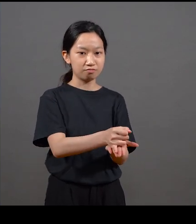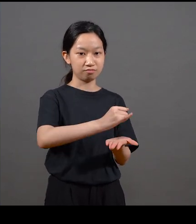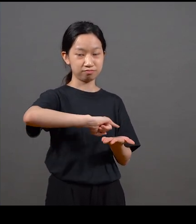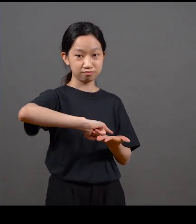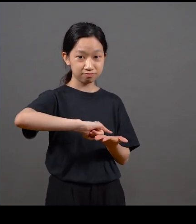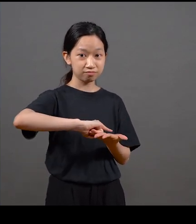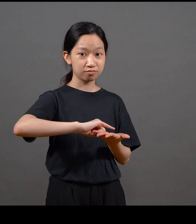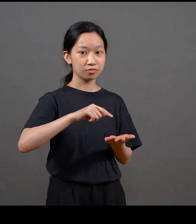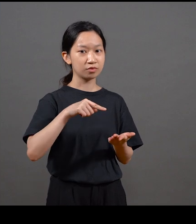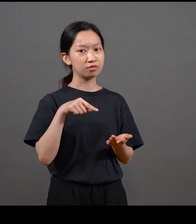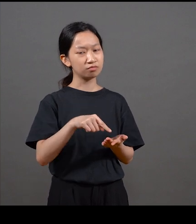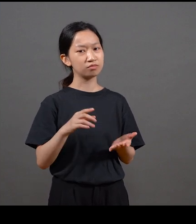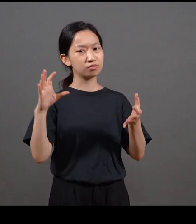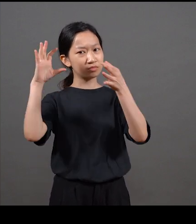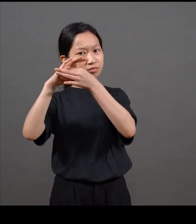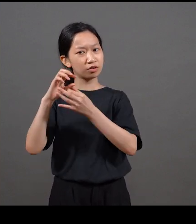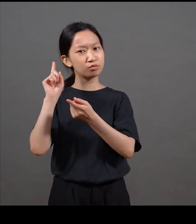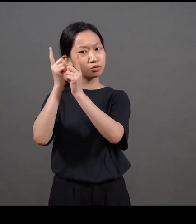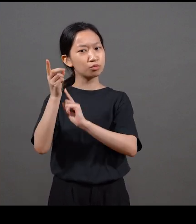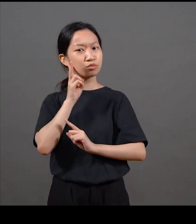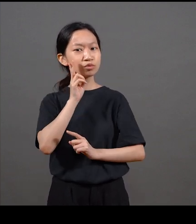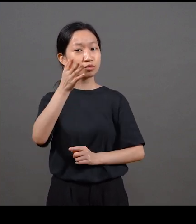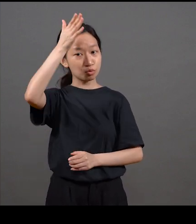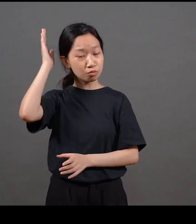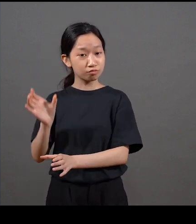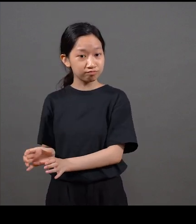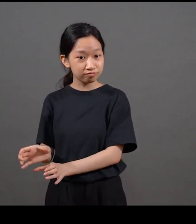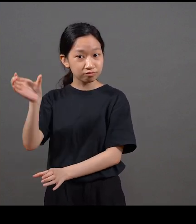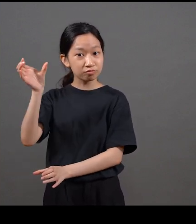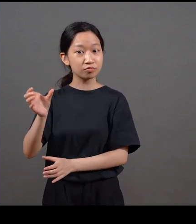And you could tell the inverted I, or even the idea of it, it could be a Roman pillar or column